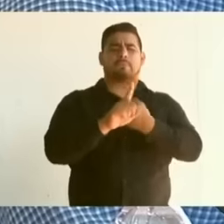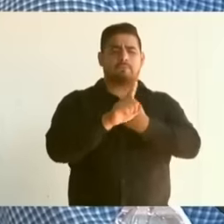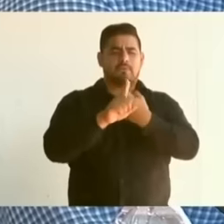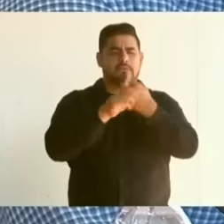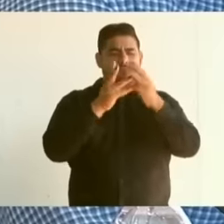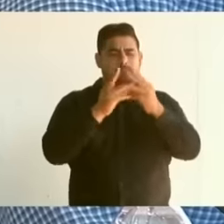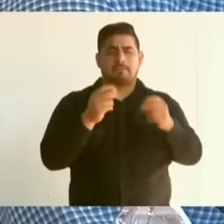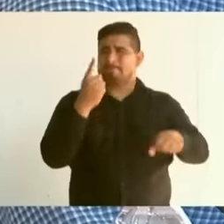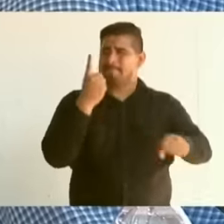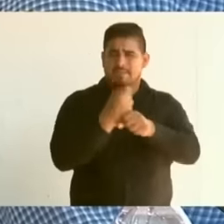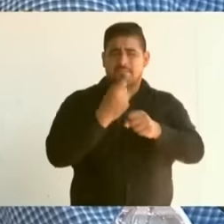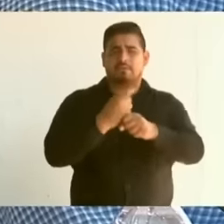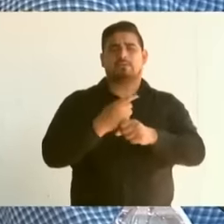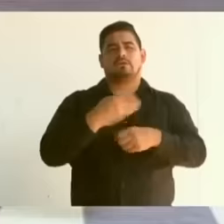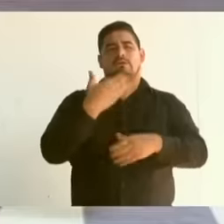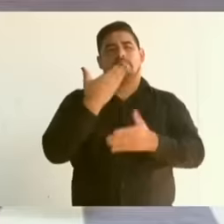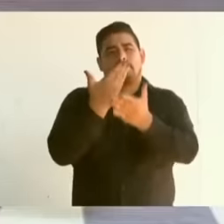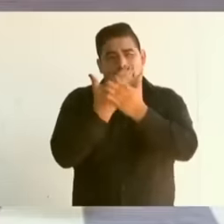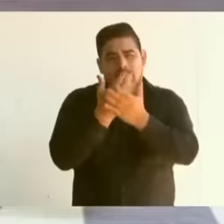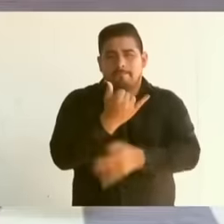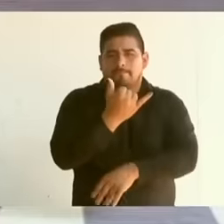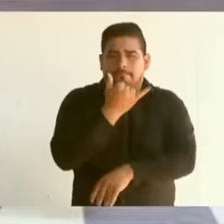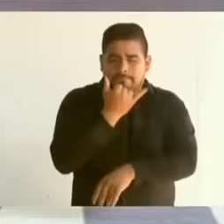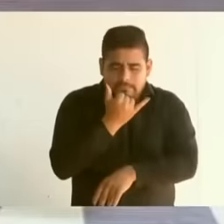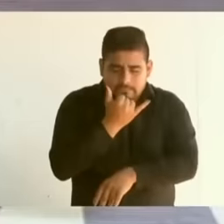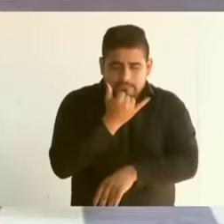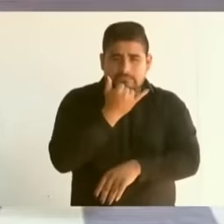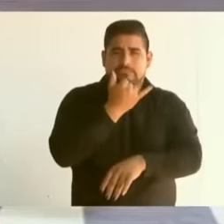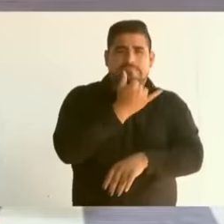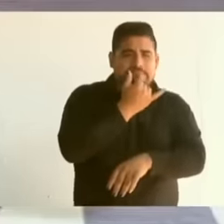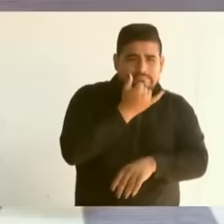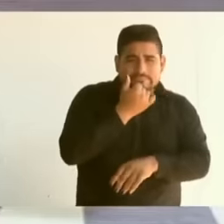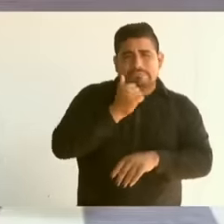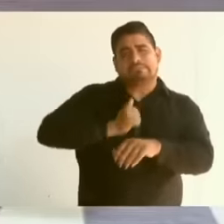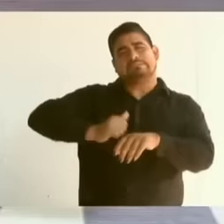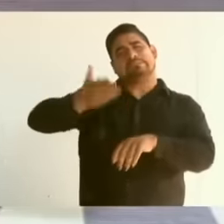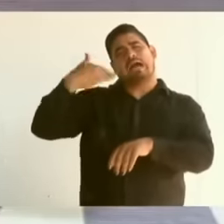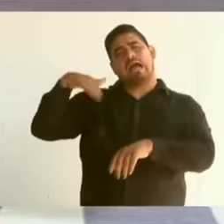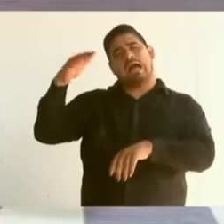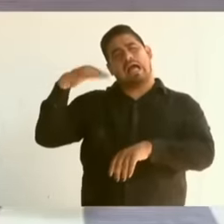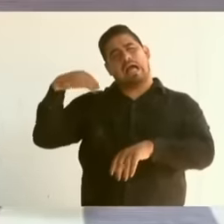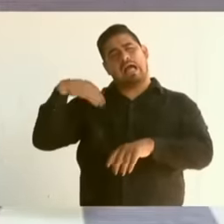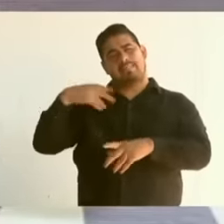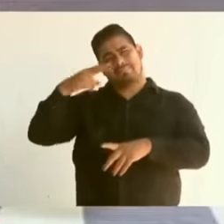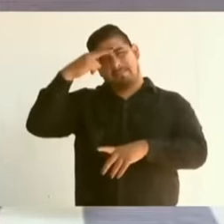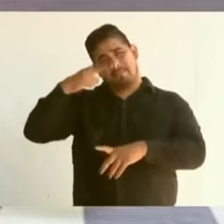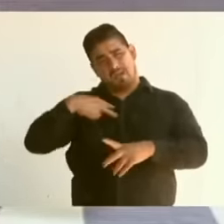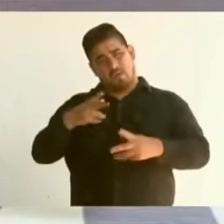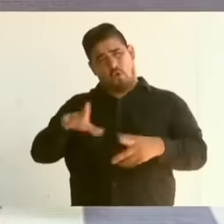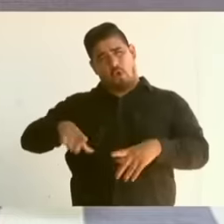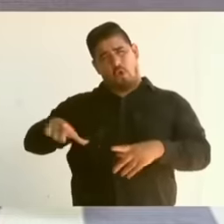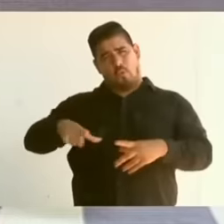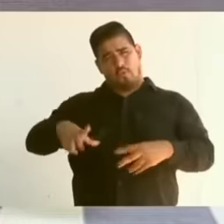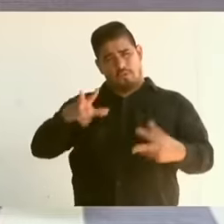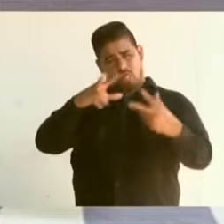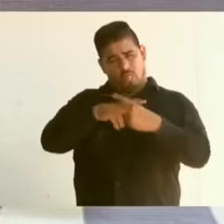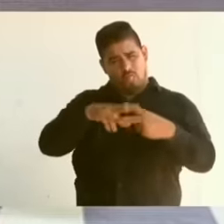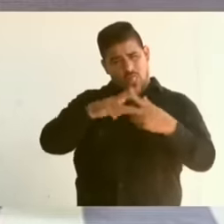to the people and Here is a Forgiveness for the state crimes that were committed against their ancestors